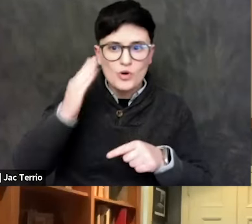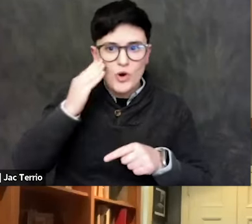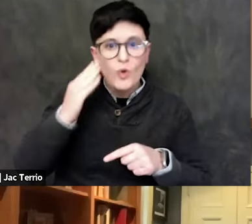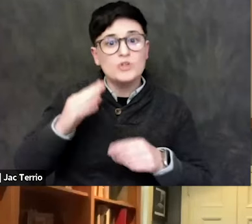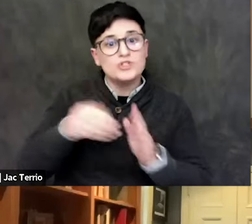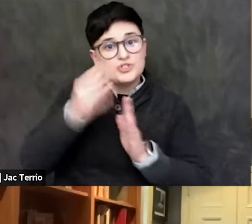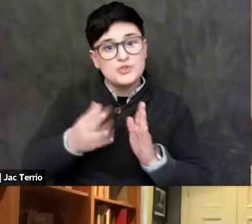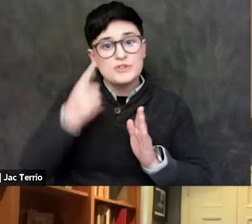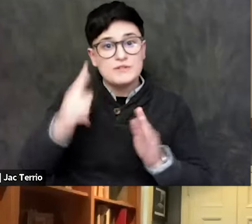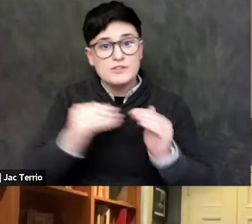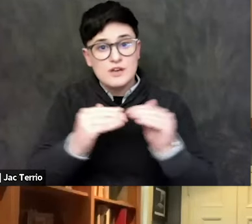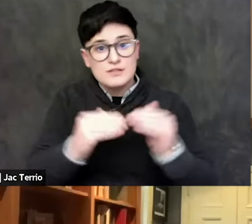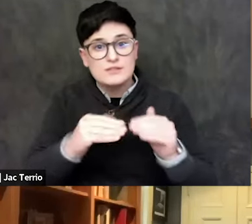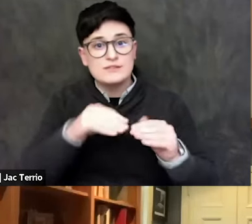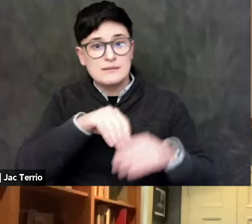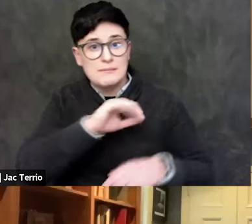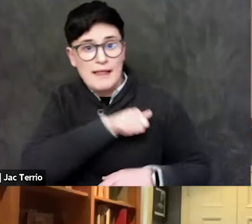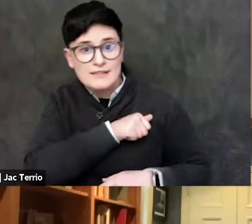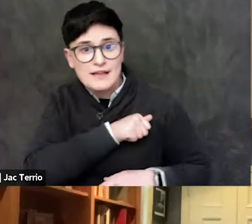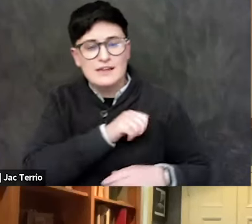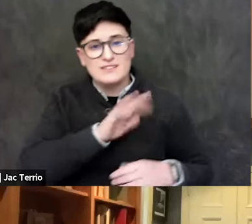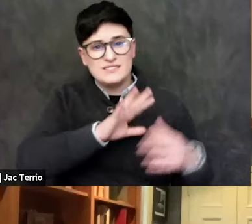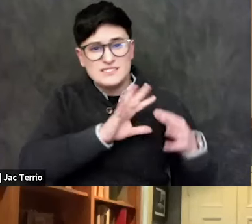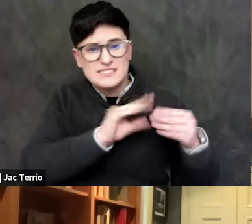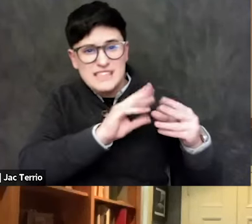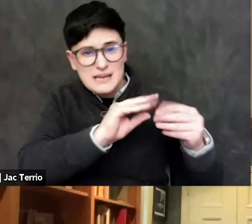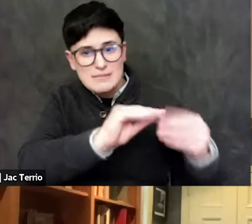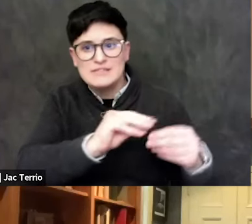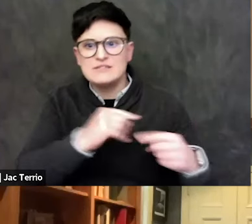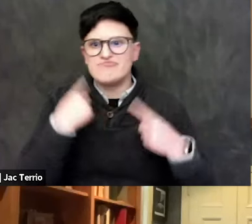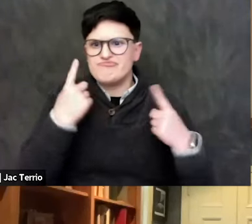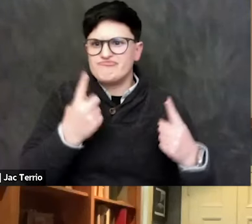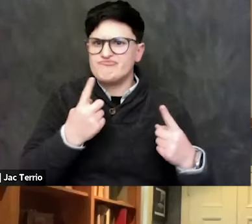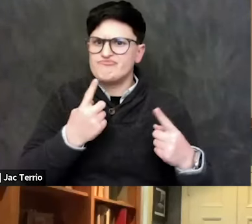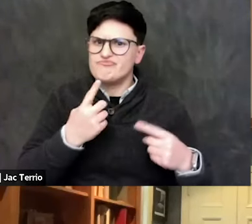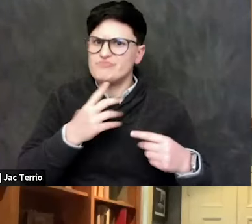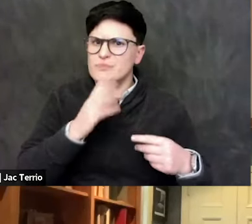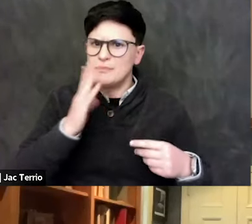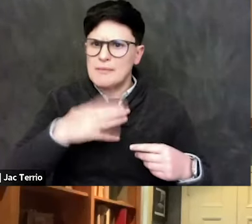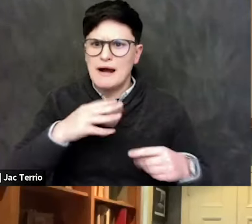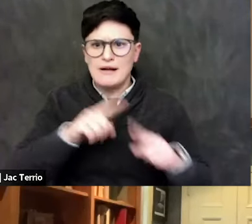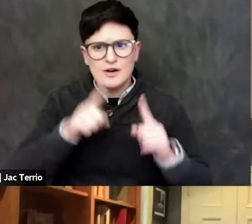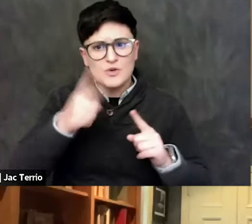statements over the last couple weeks were reprehensible or worse. But you had Jonathan Greenblatt going